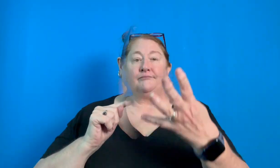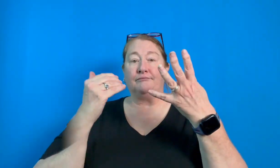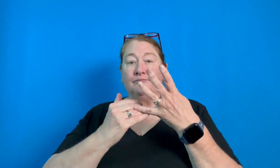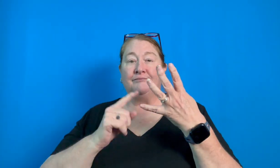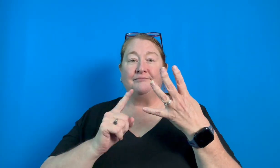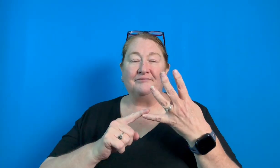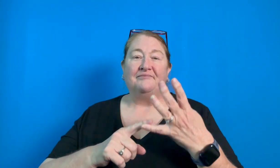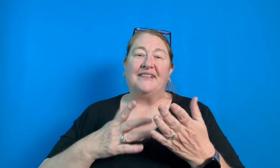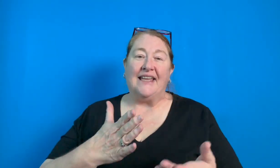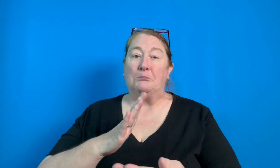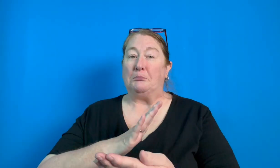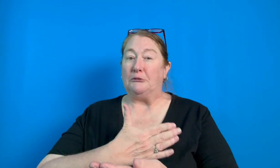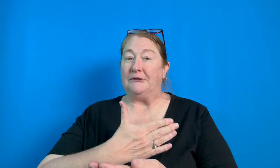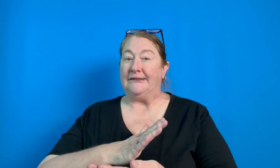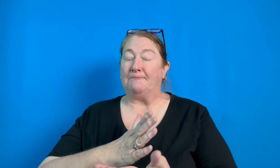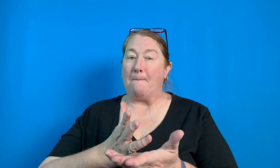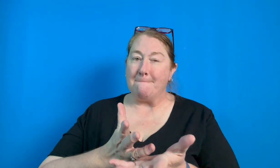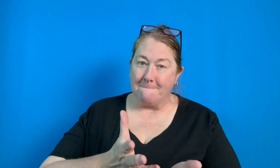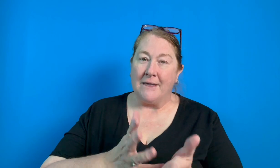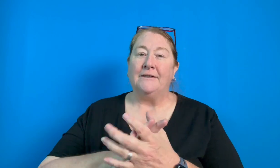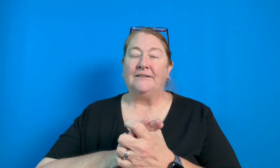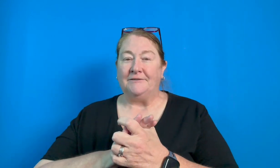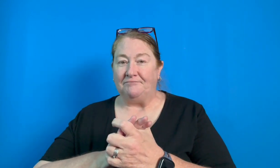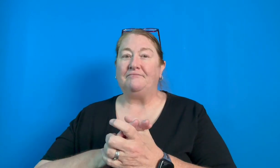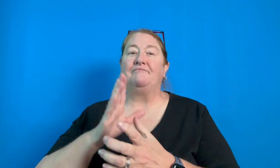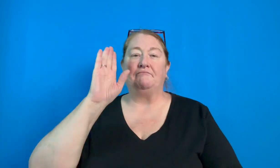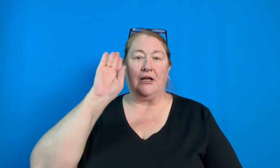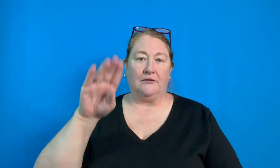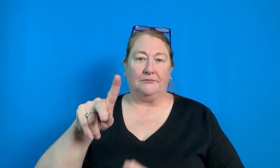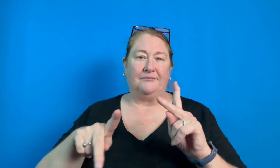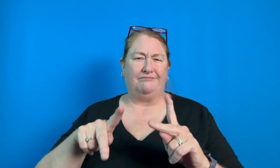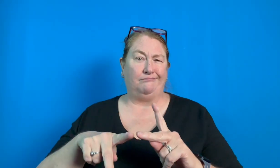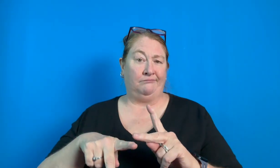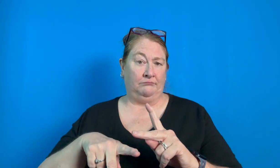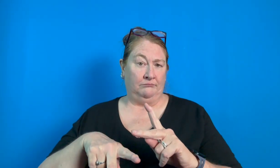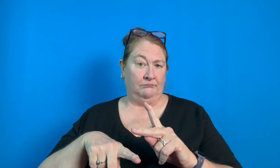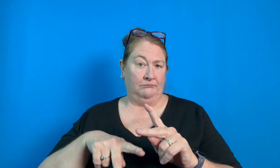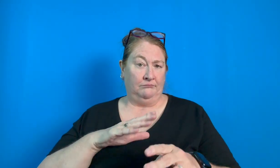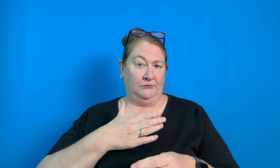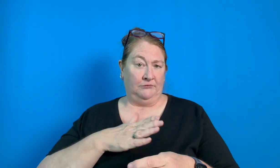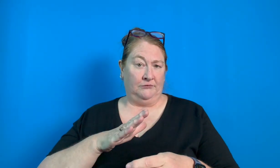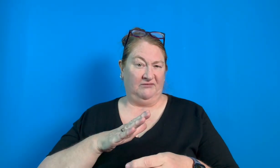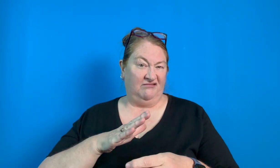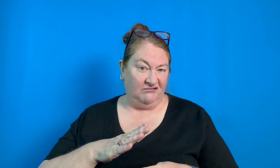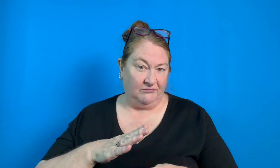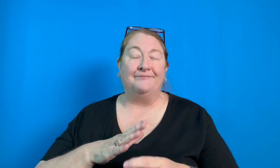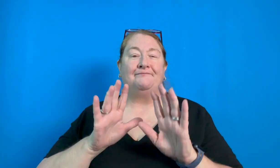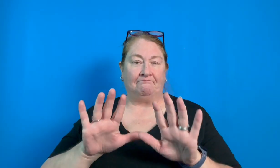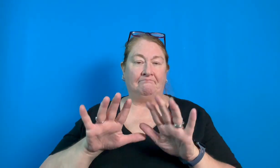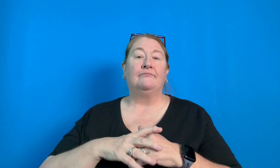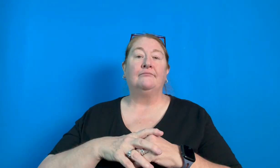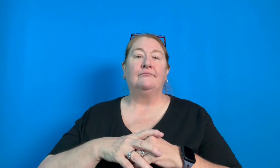4. Creating music, now I know people are going to question this, but hear me out.